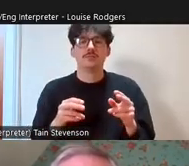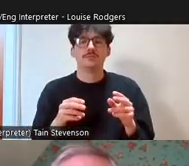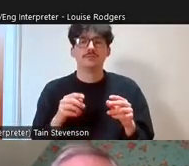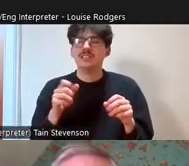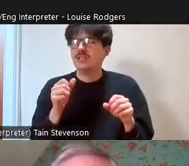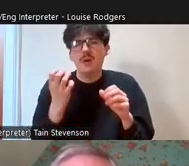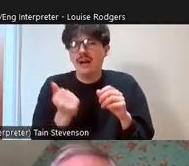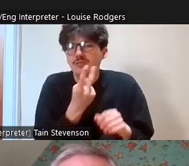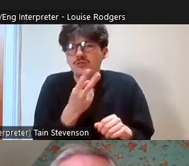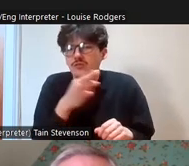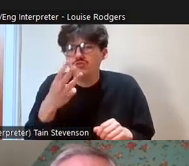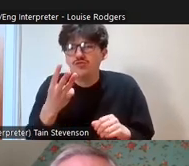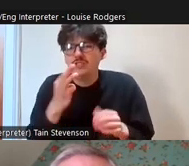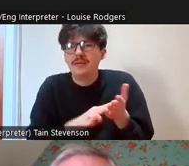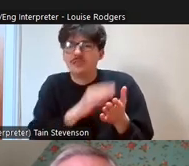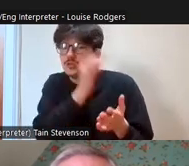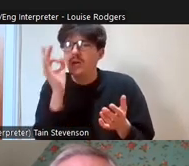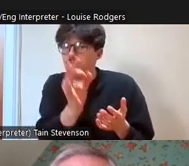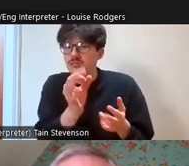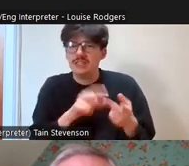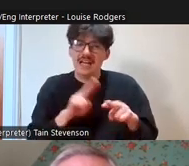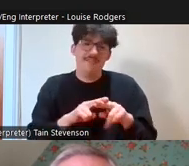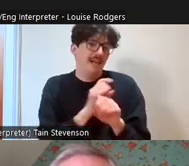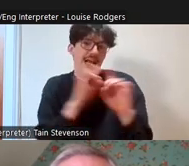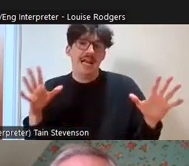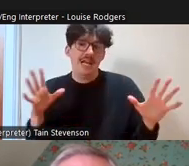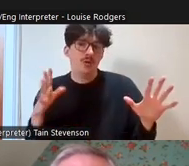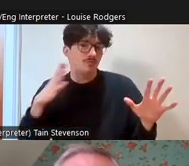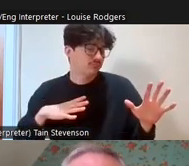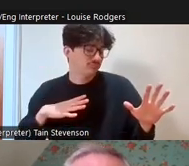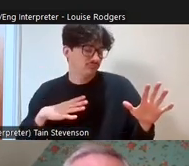for questions, if anyone's got a question, start thinking about it, either put it in the chat